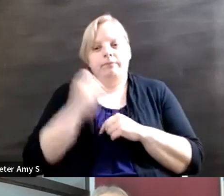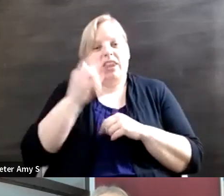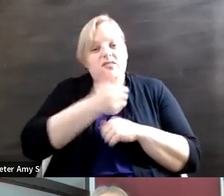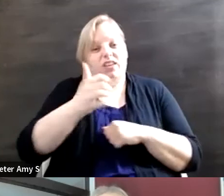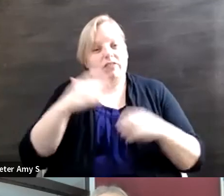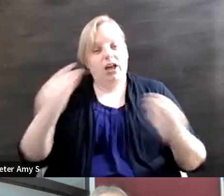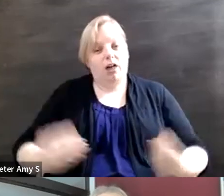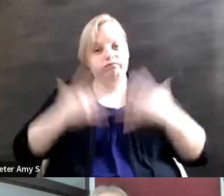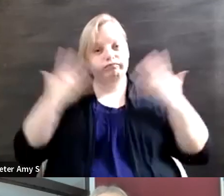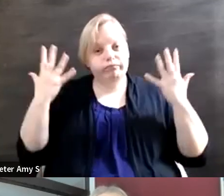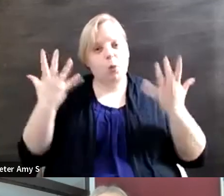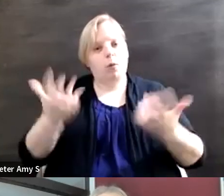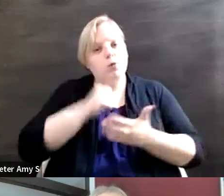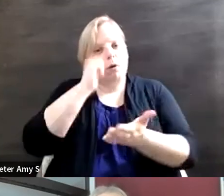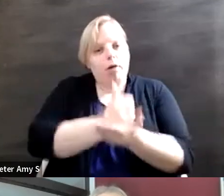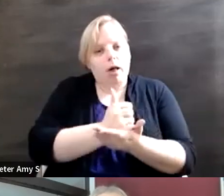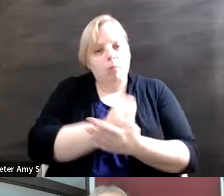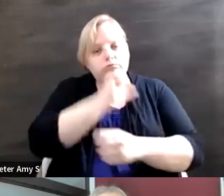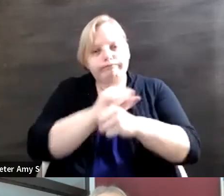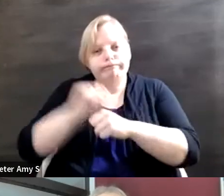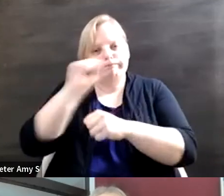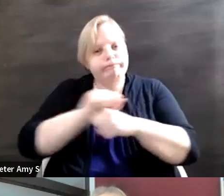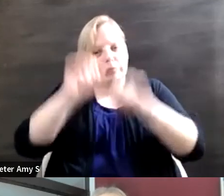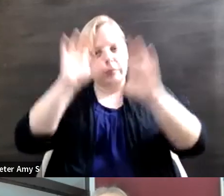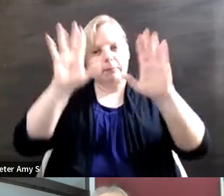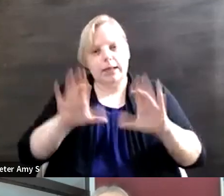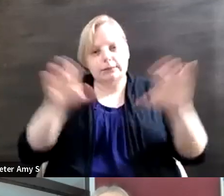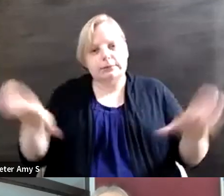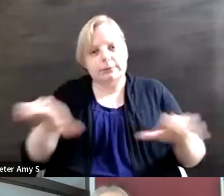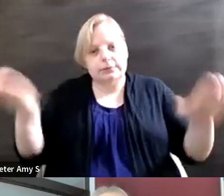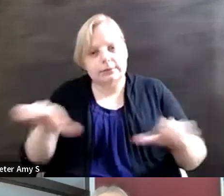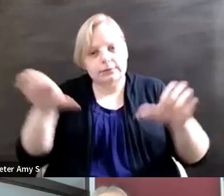to help out in the amazing work that everyone is doing then I'm going to drop this link in